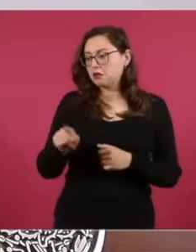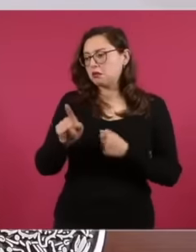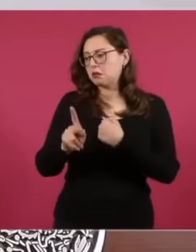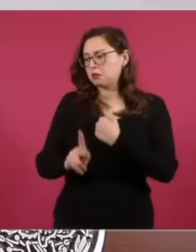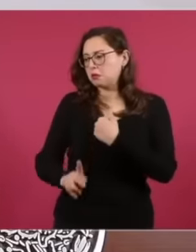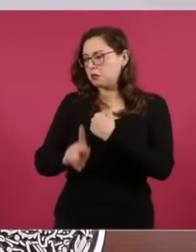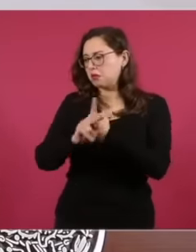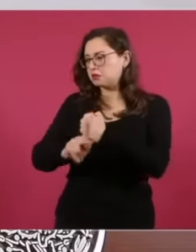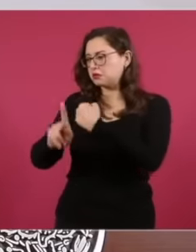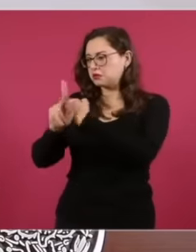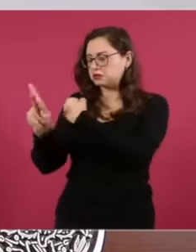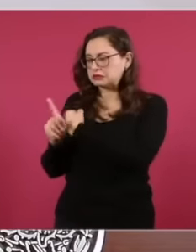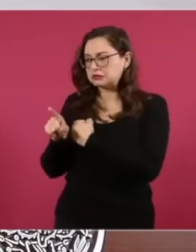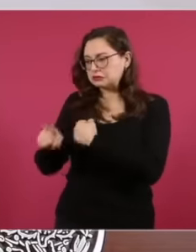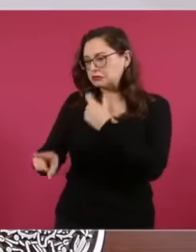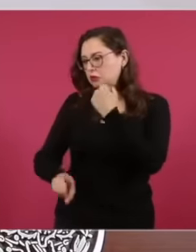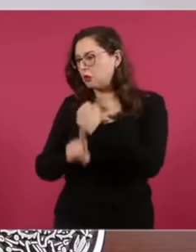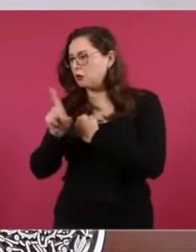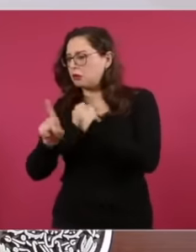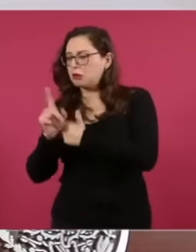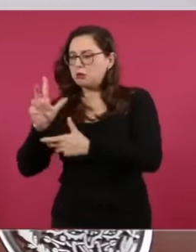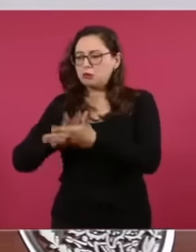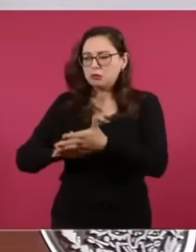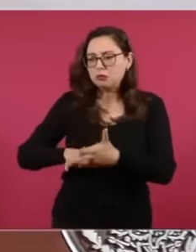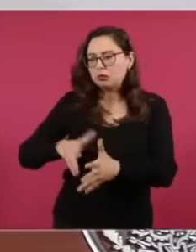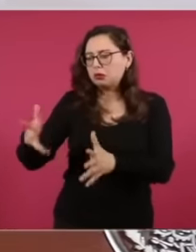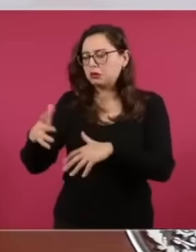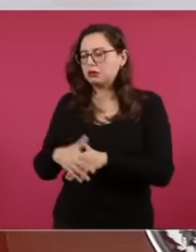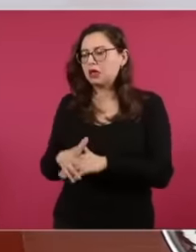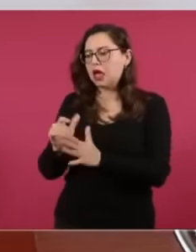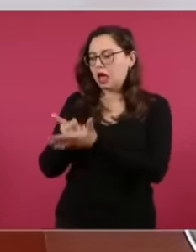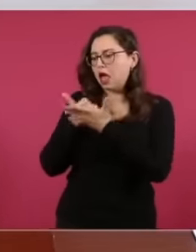violence they brought